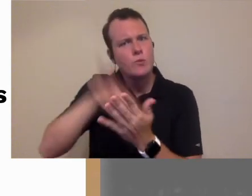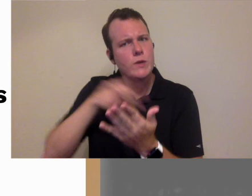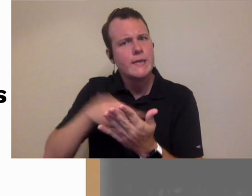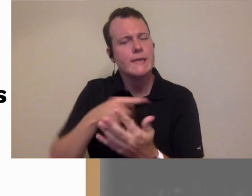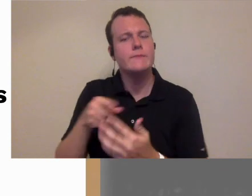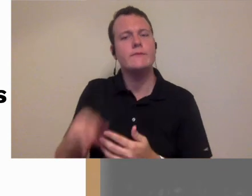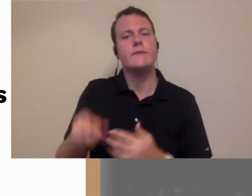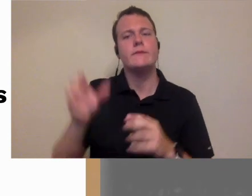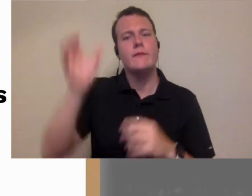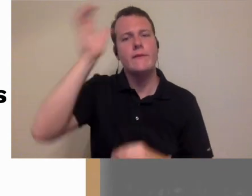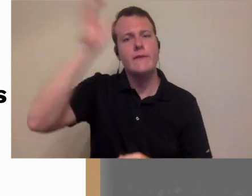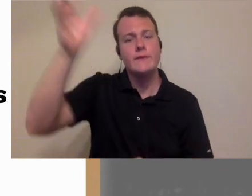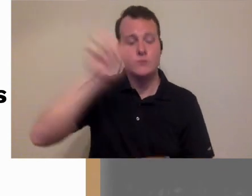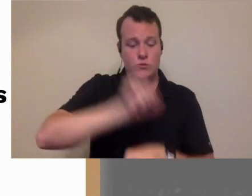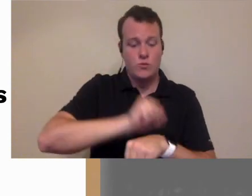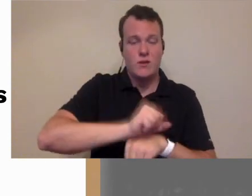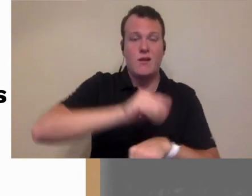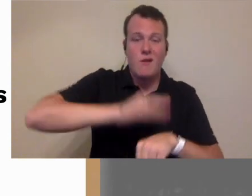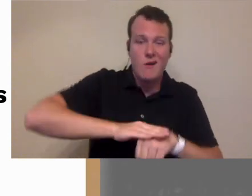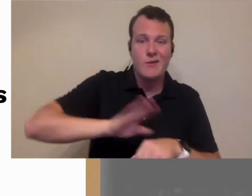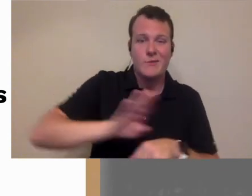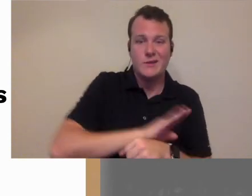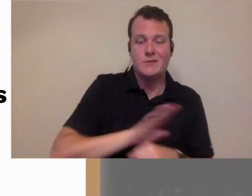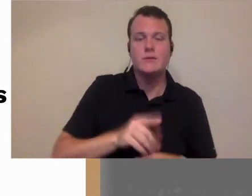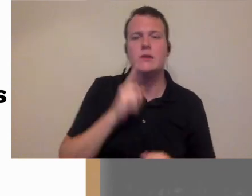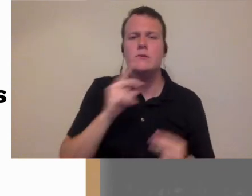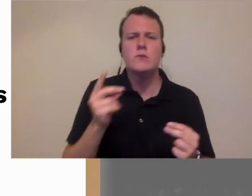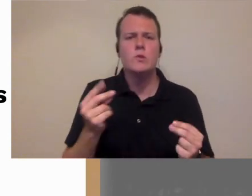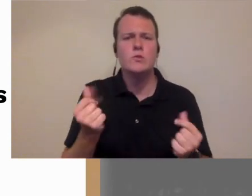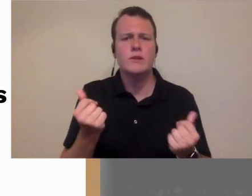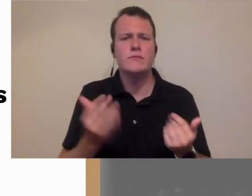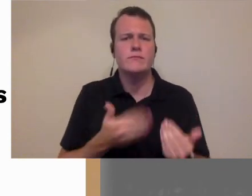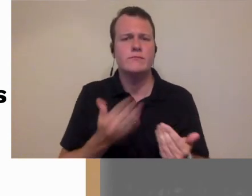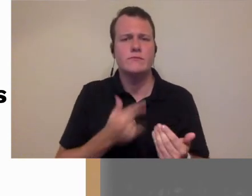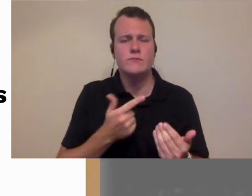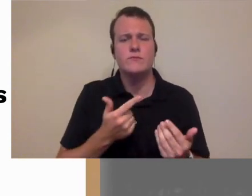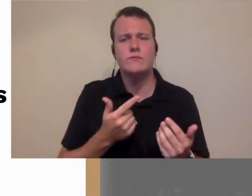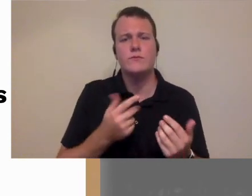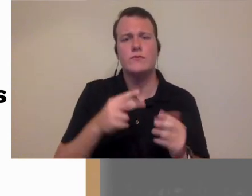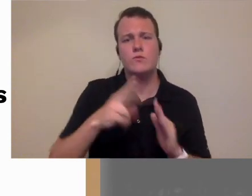concept here about actually working on the practice it's a pretty quick read so